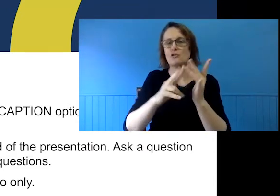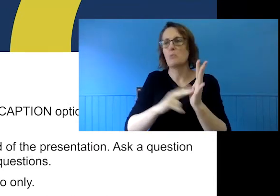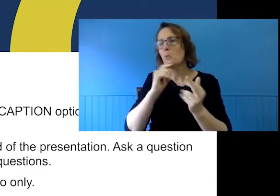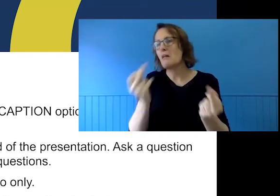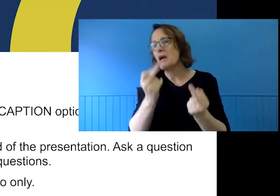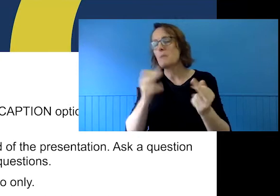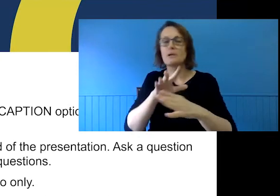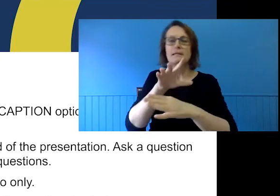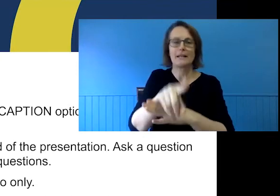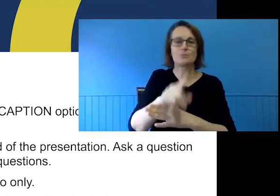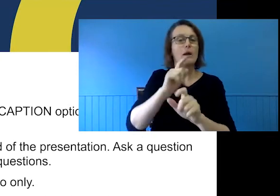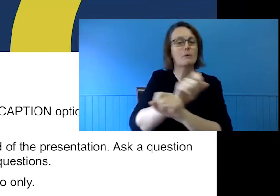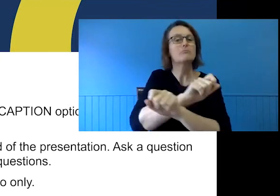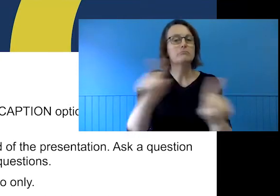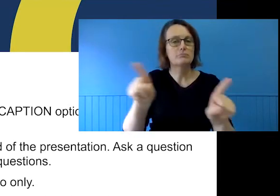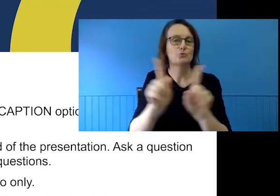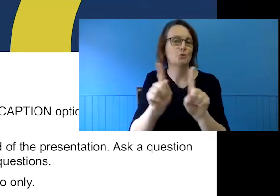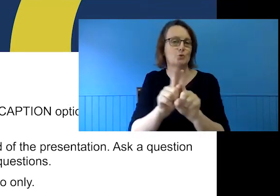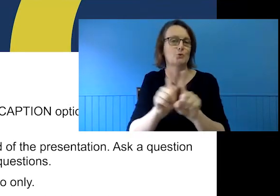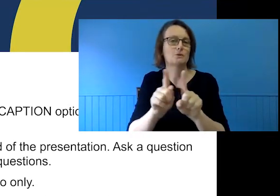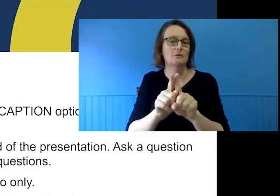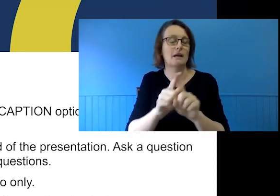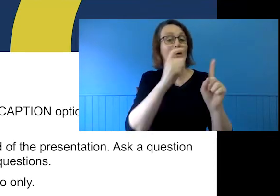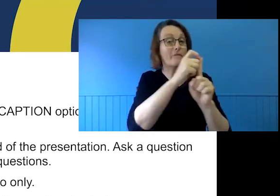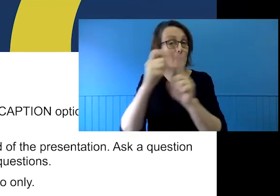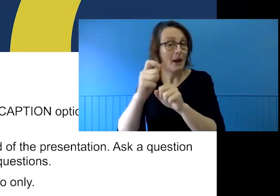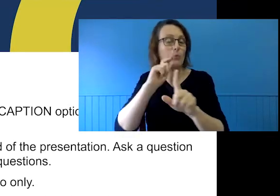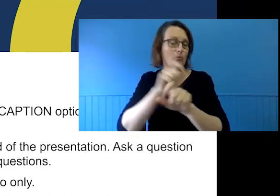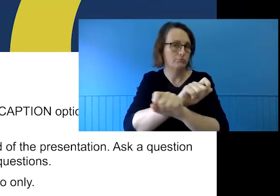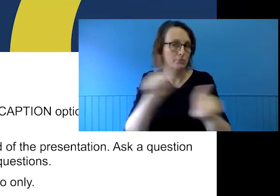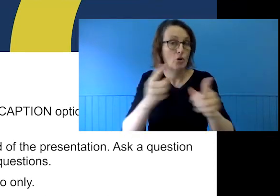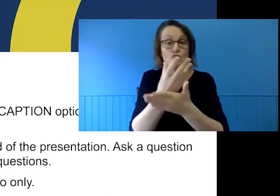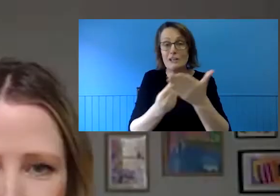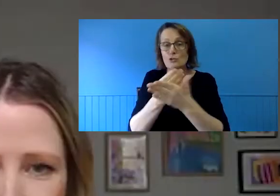will send to you with a PowerPoint in an email and any resources. On